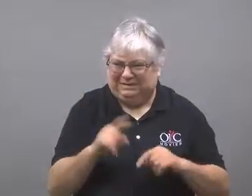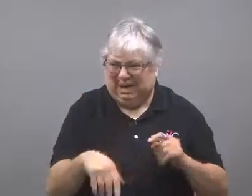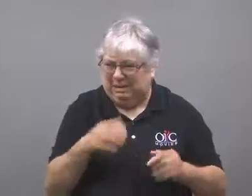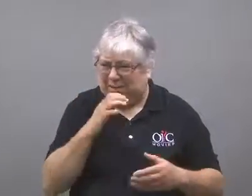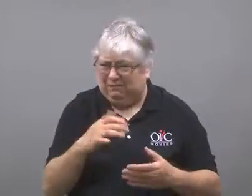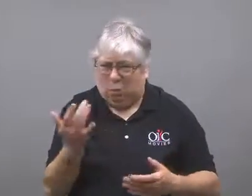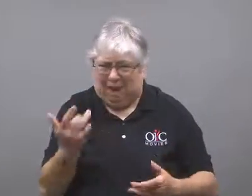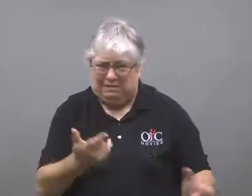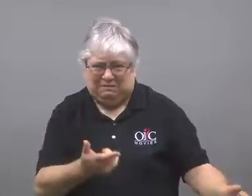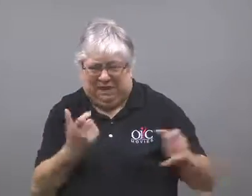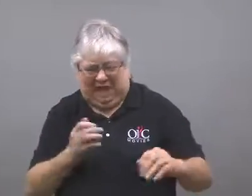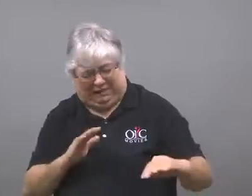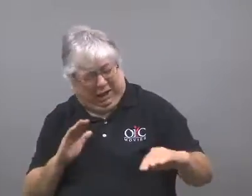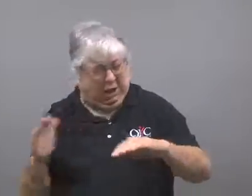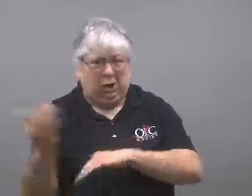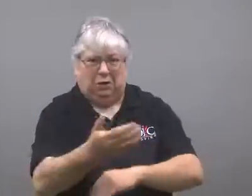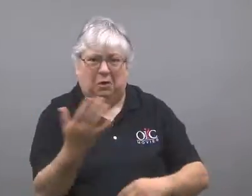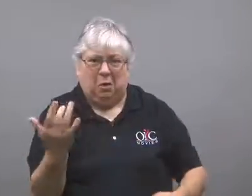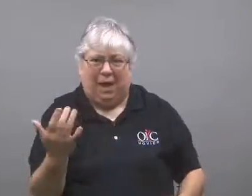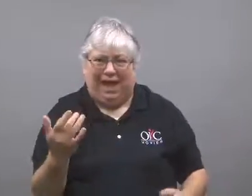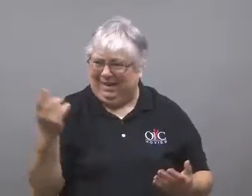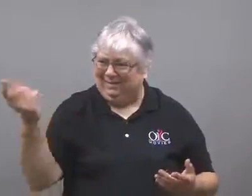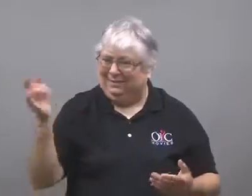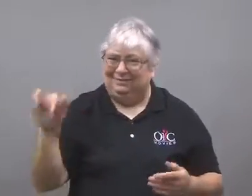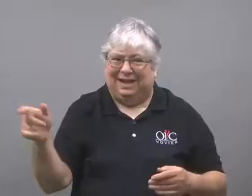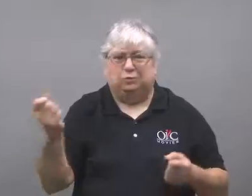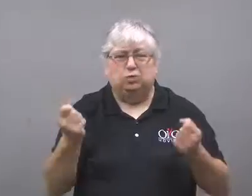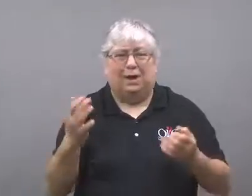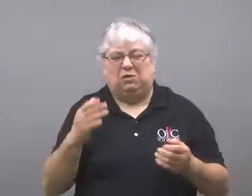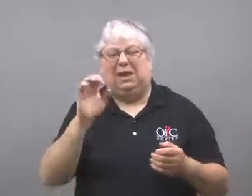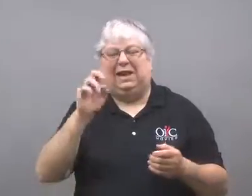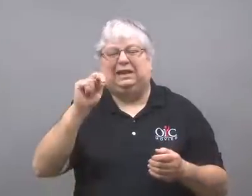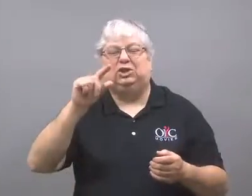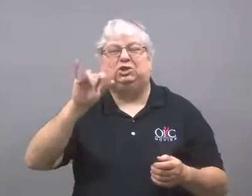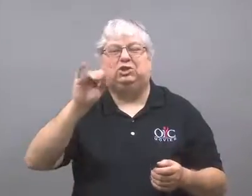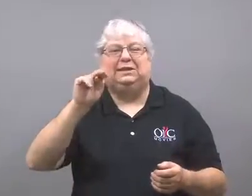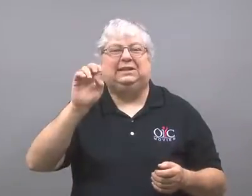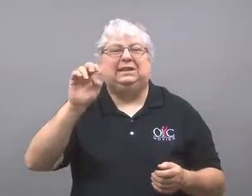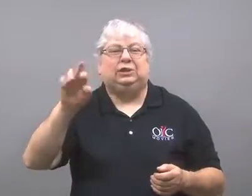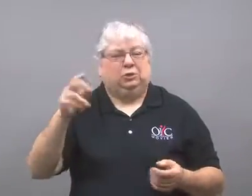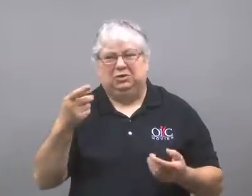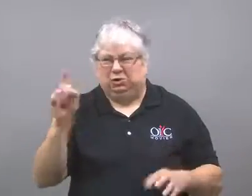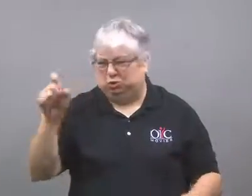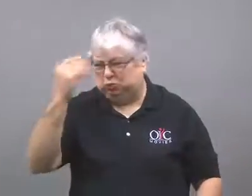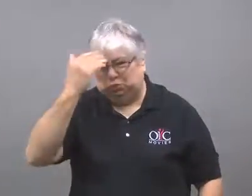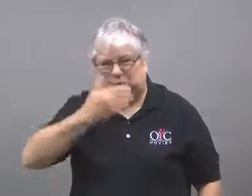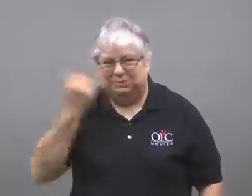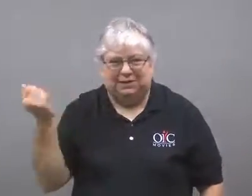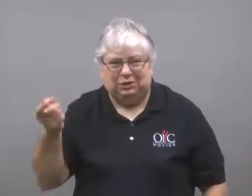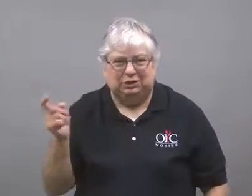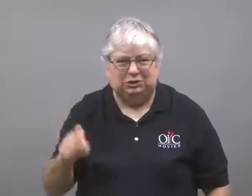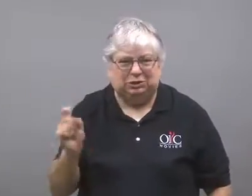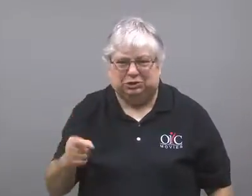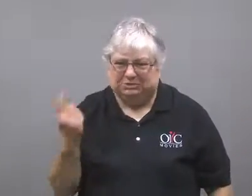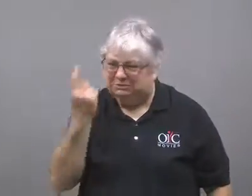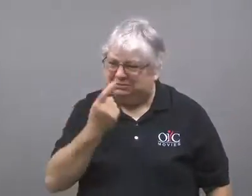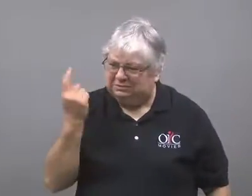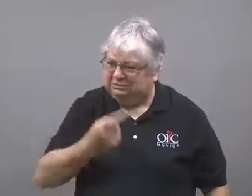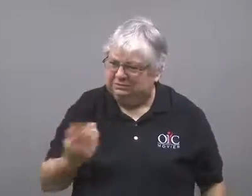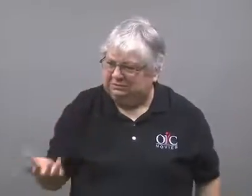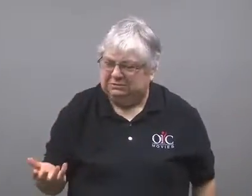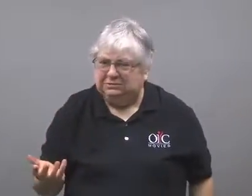He wondered at the high speed and thought the engineer should have known better.